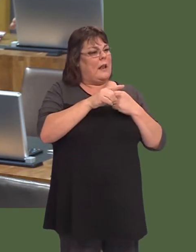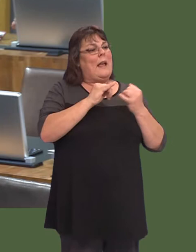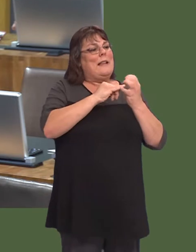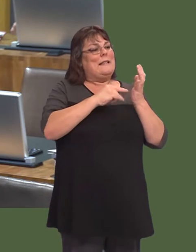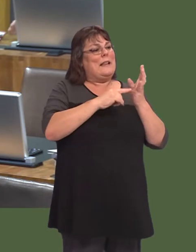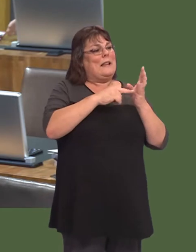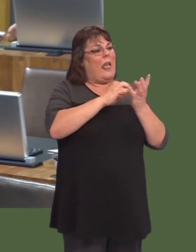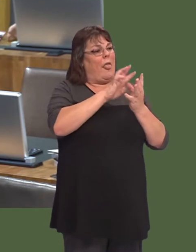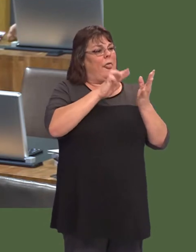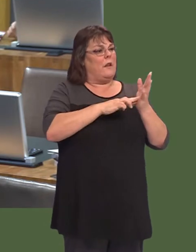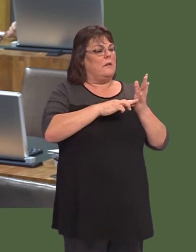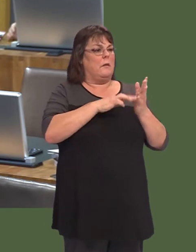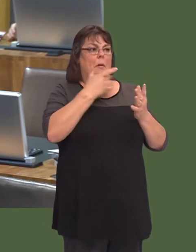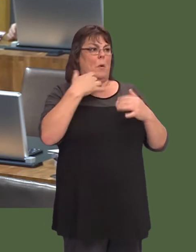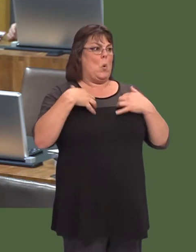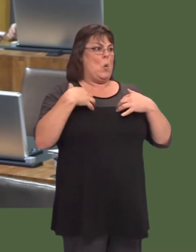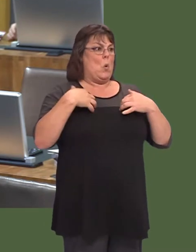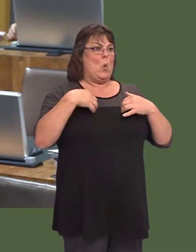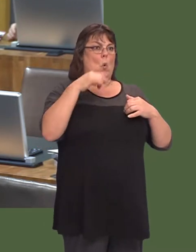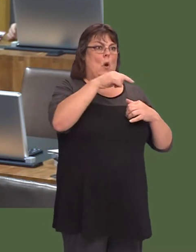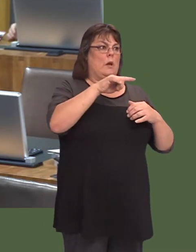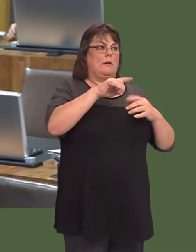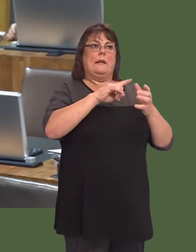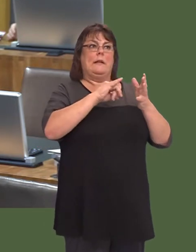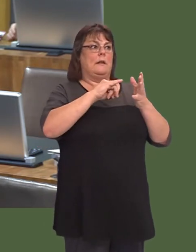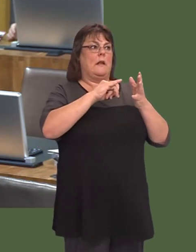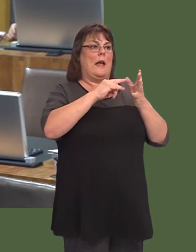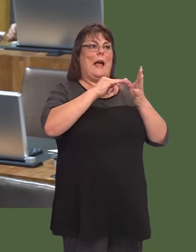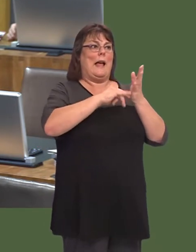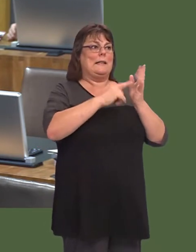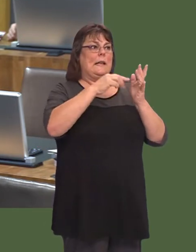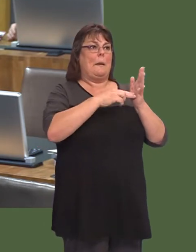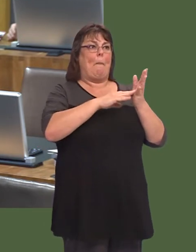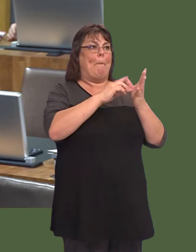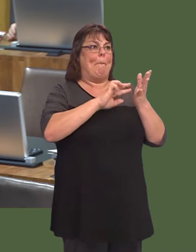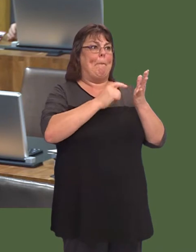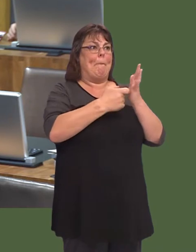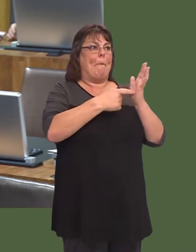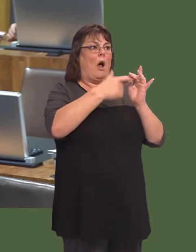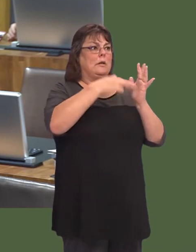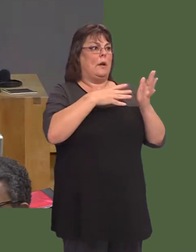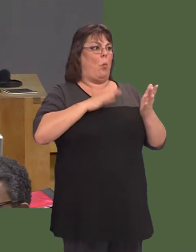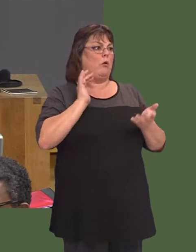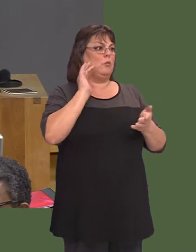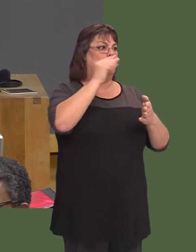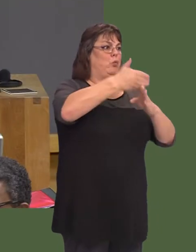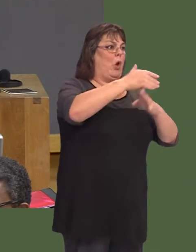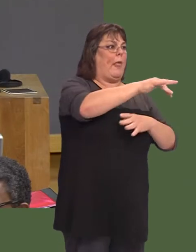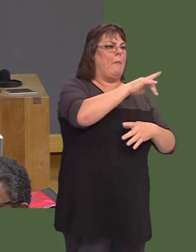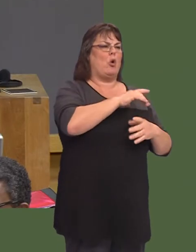one of the reasons why St Athan proved attractive to Aston Martin is because there was a building there that fitted their spec.